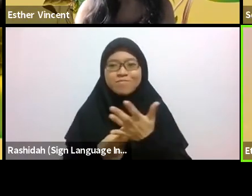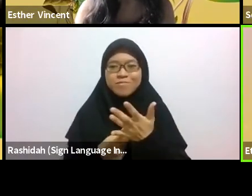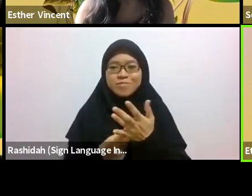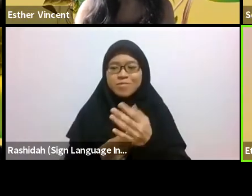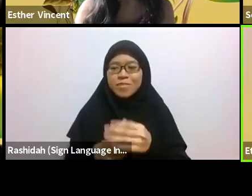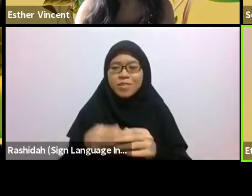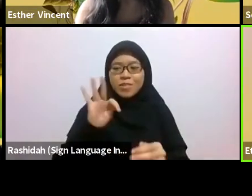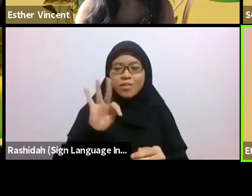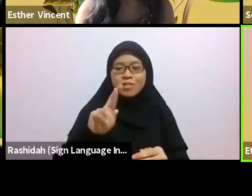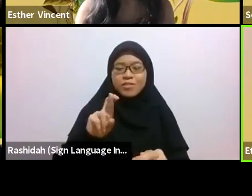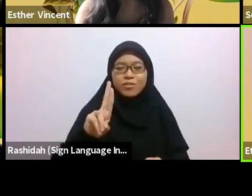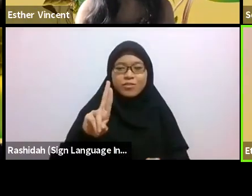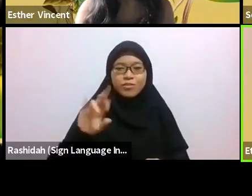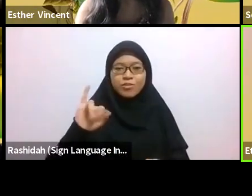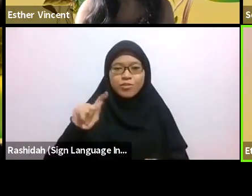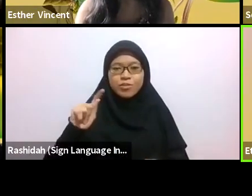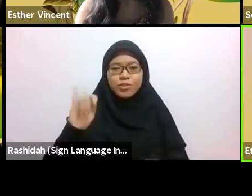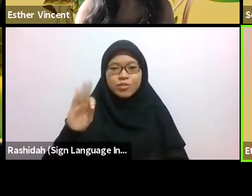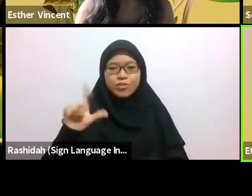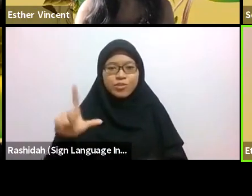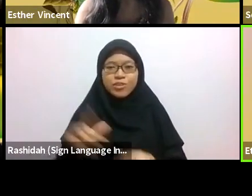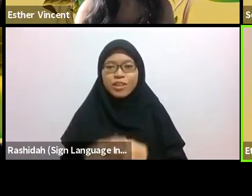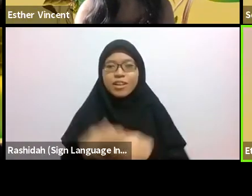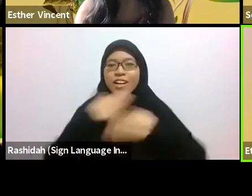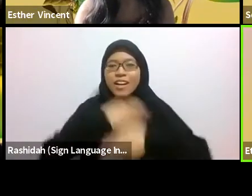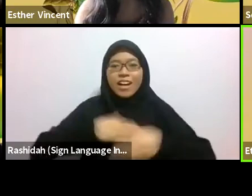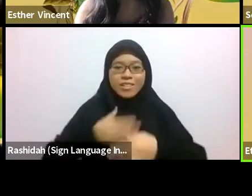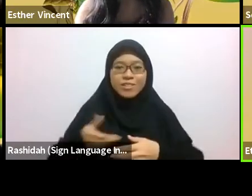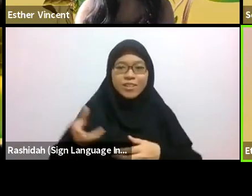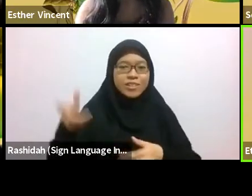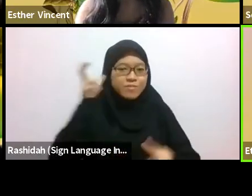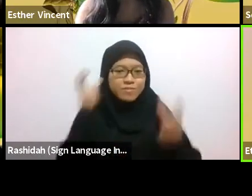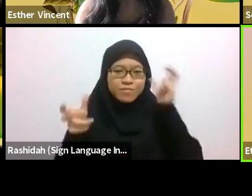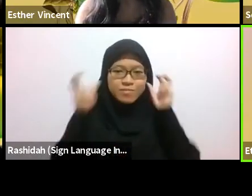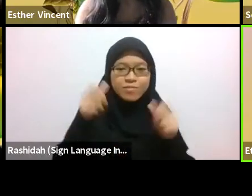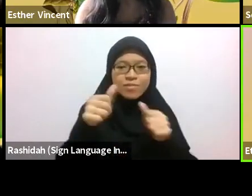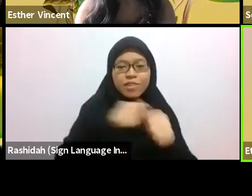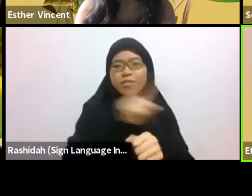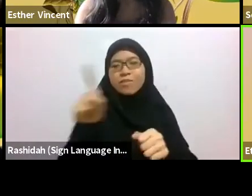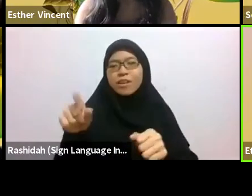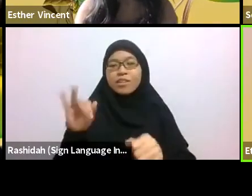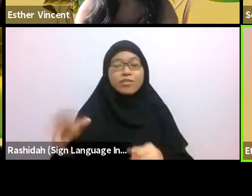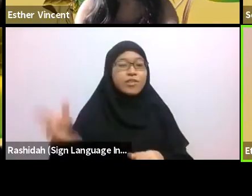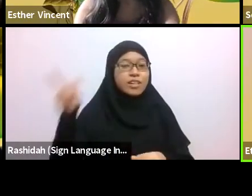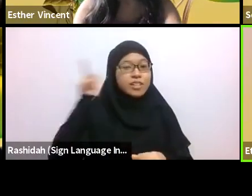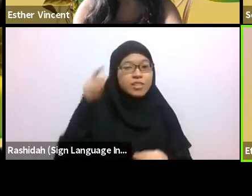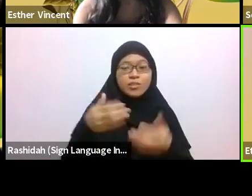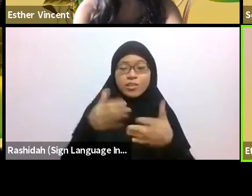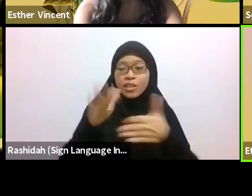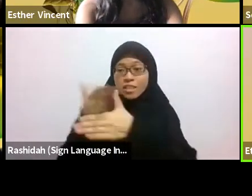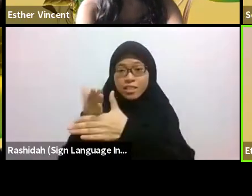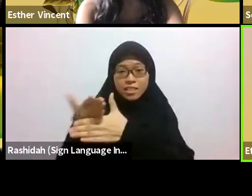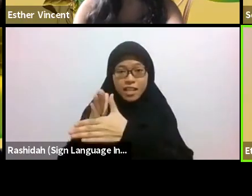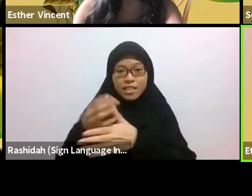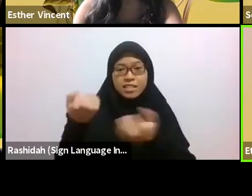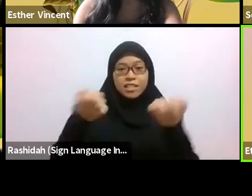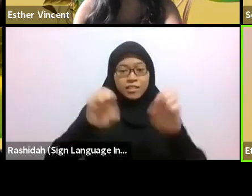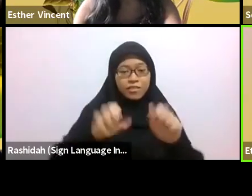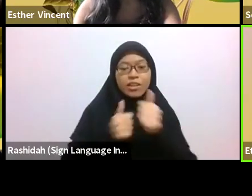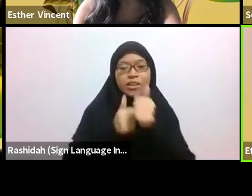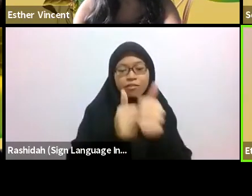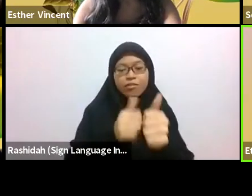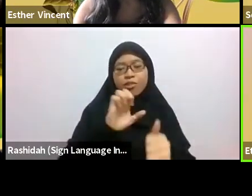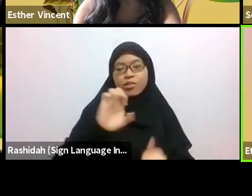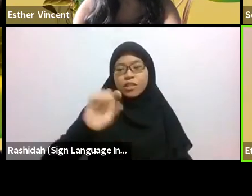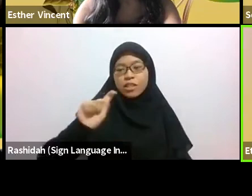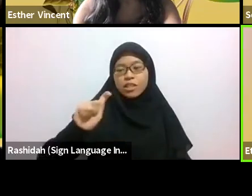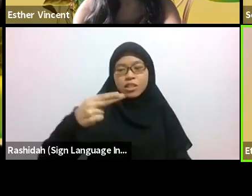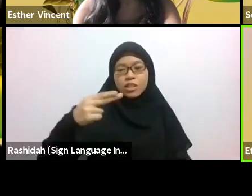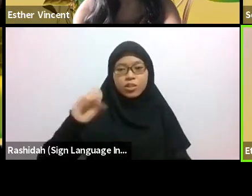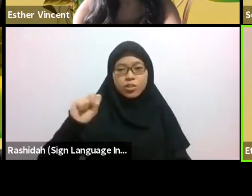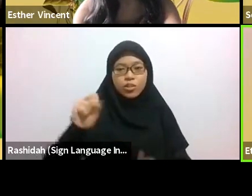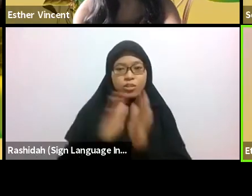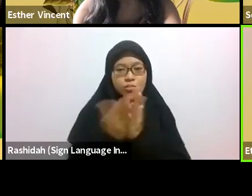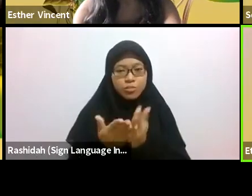To those listening, you may share this event and follow Ethos Books on Facebook if you'd like to be kept in the loop for similar events.